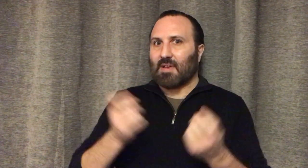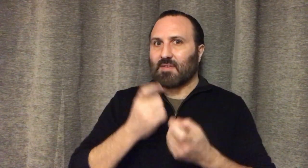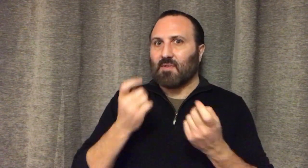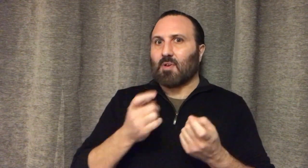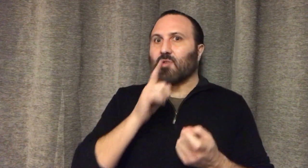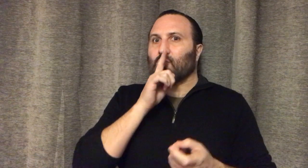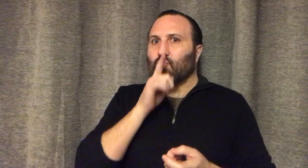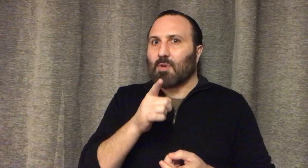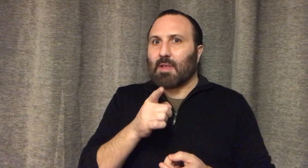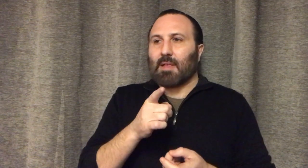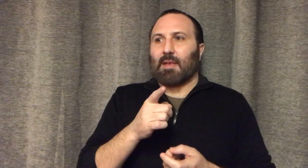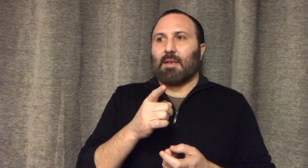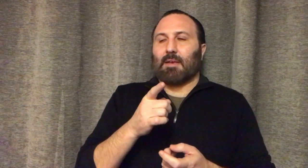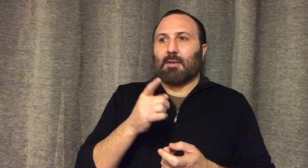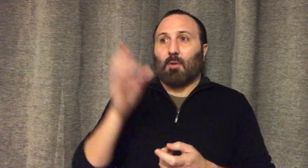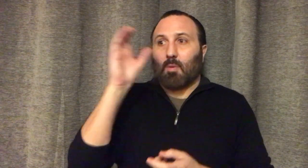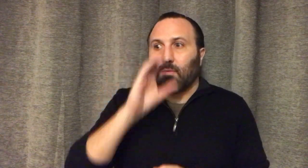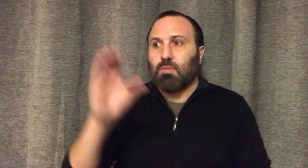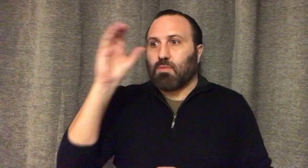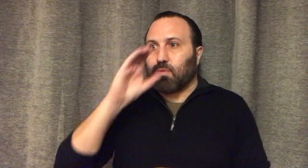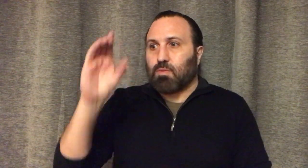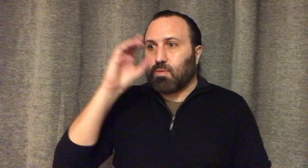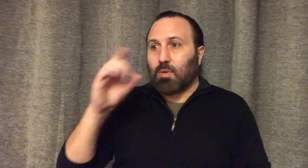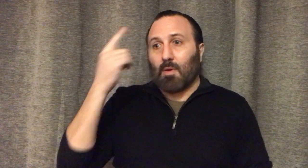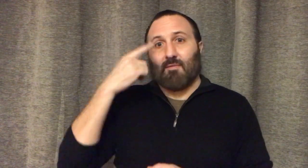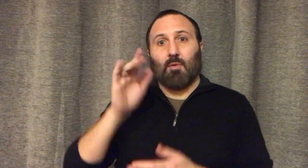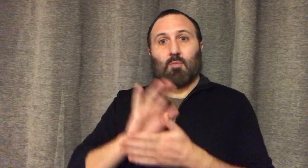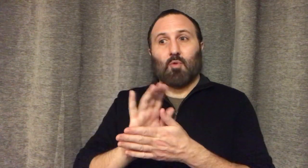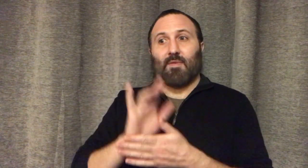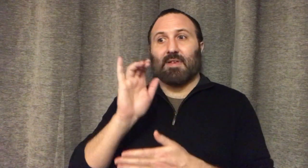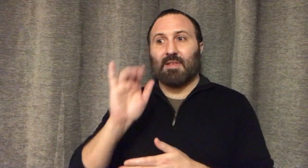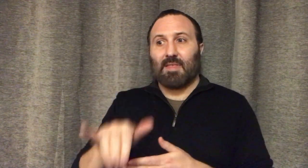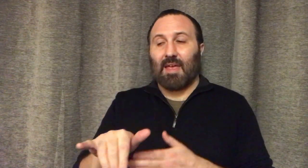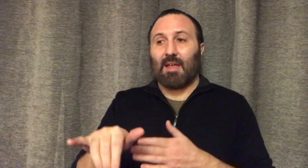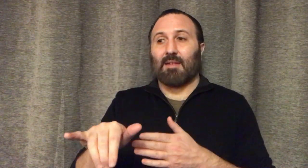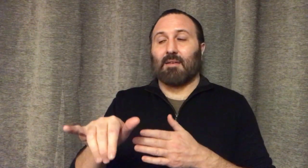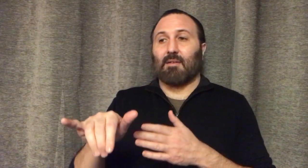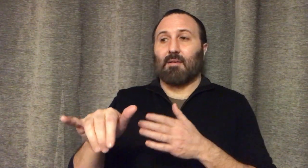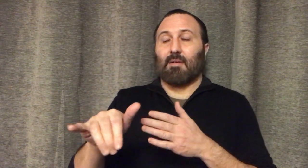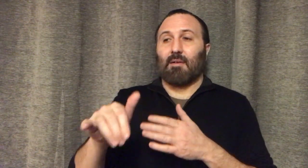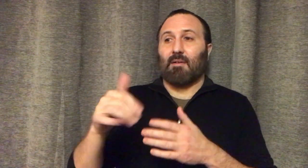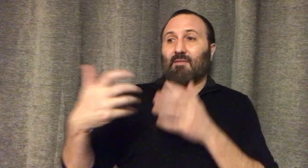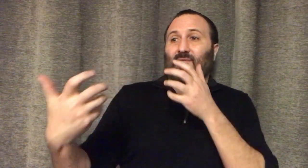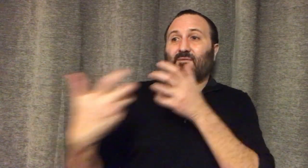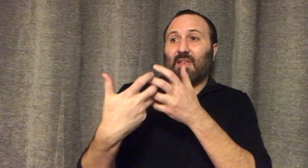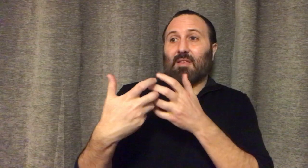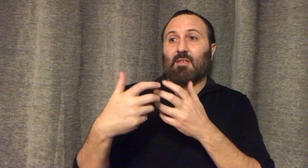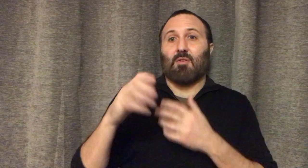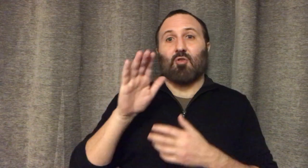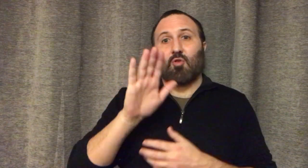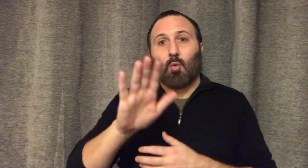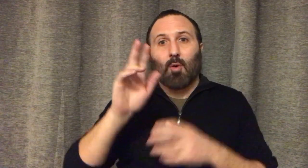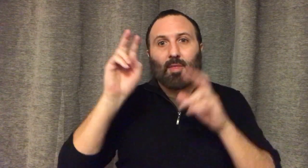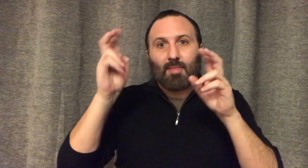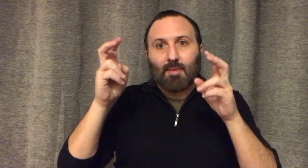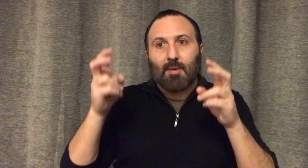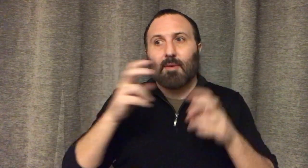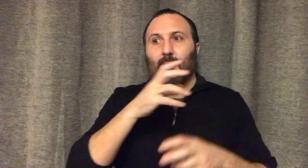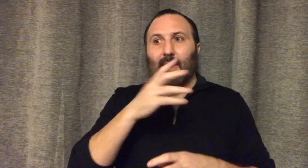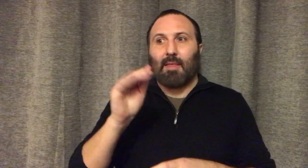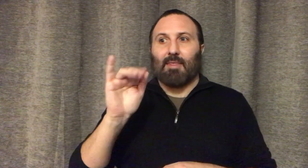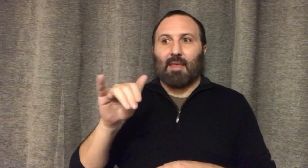The challenge for the film festival is to look for films that would fit in your specific theme/ vision,